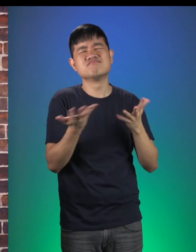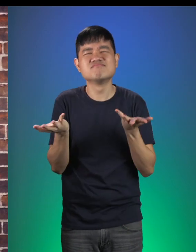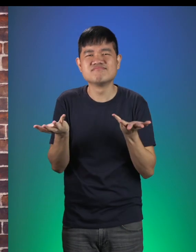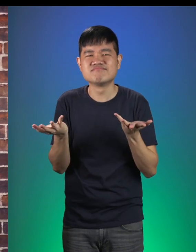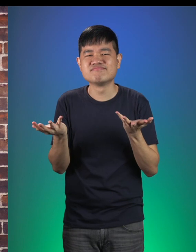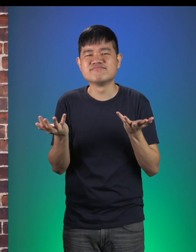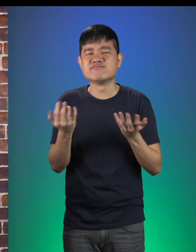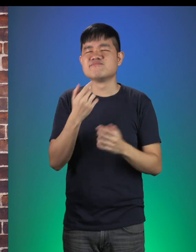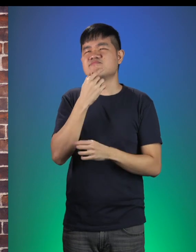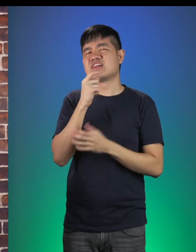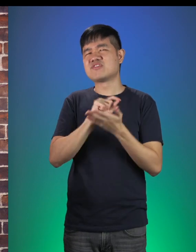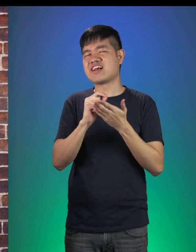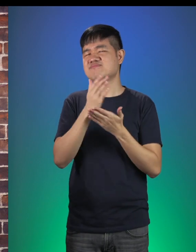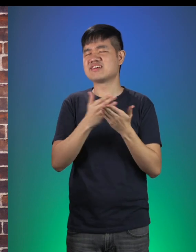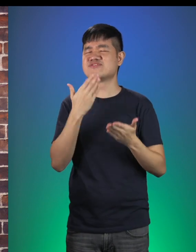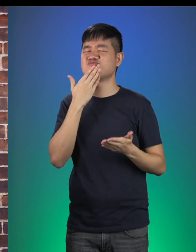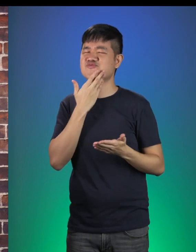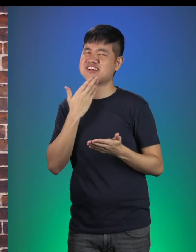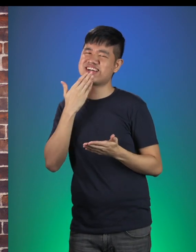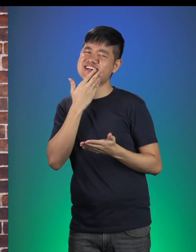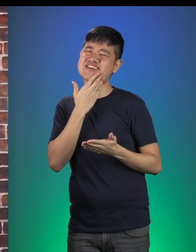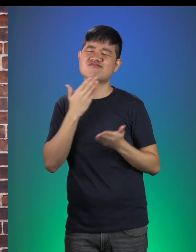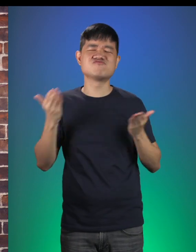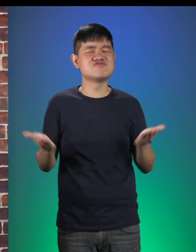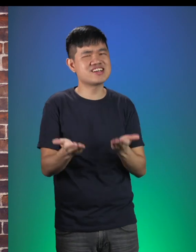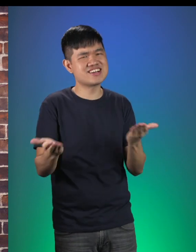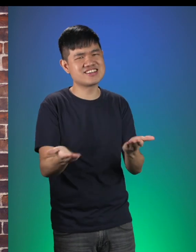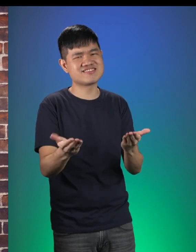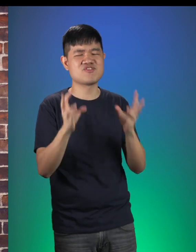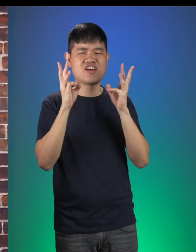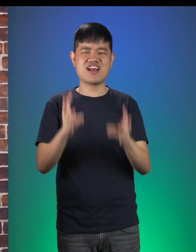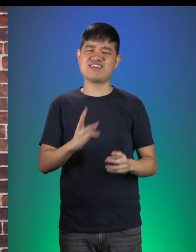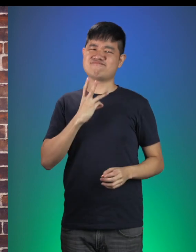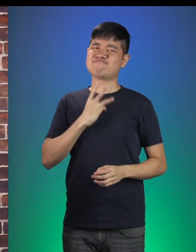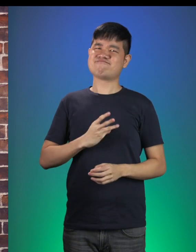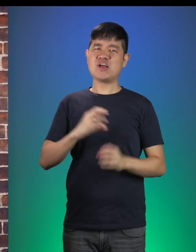Let’s write something sweet, something encouraging, a well wish. Okay!